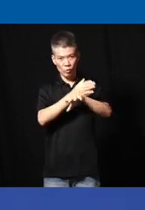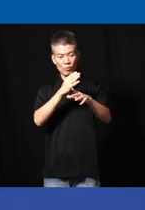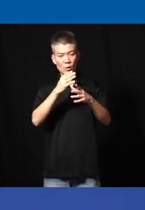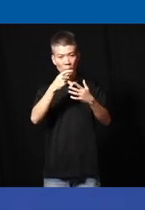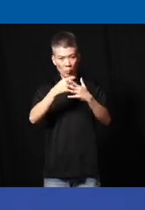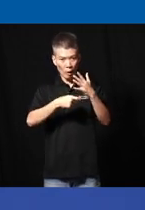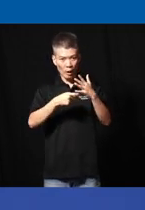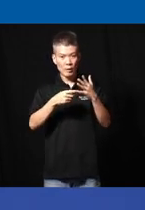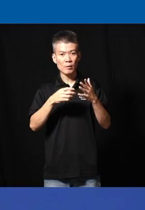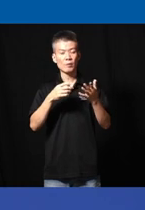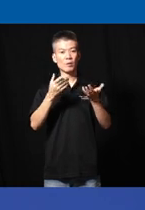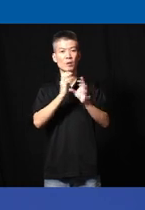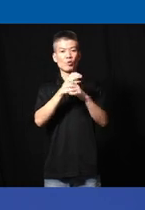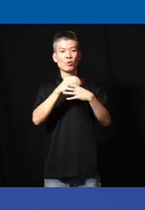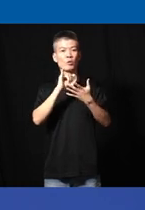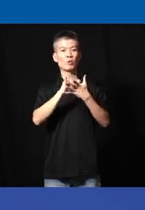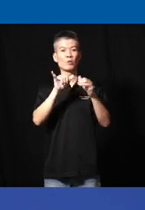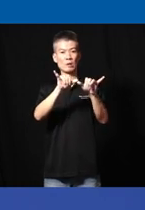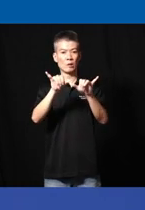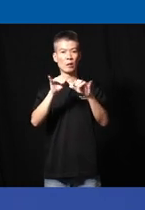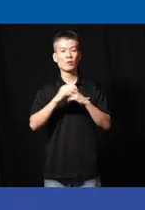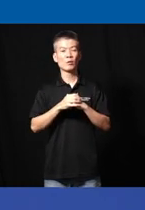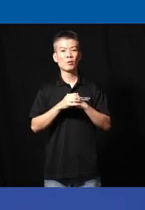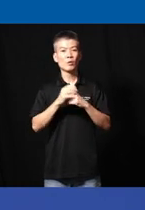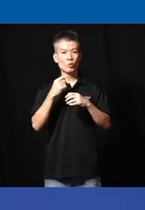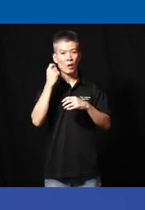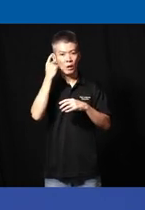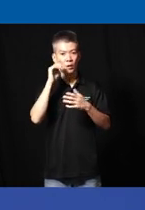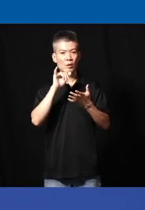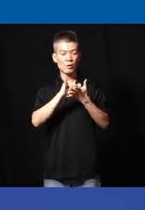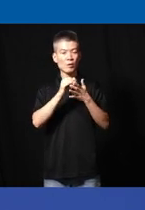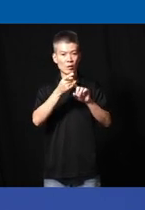unit and creating International standards with all the advantages that comes with that would